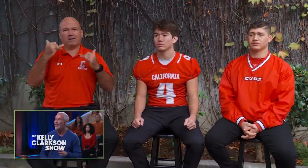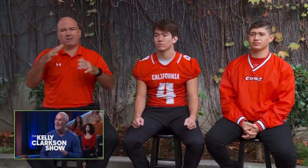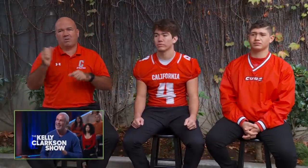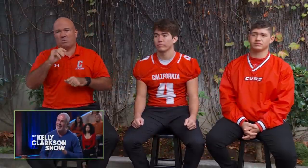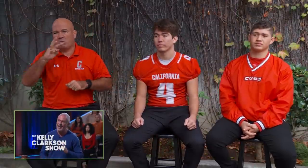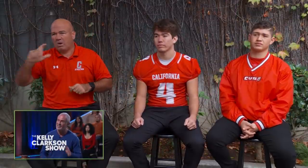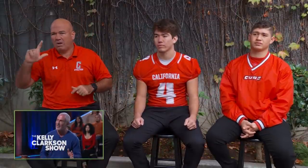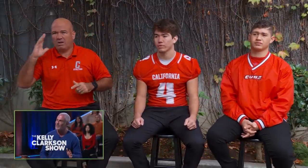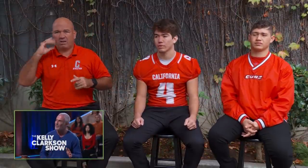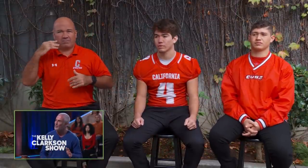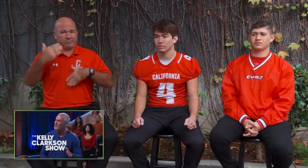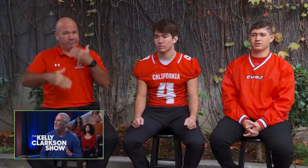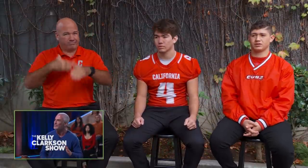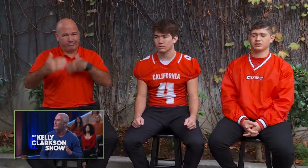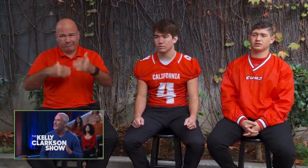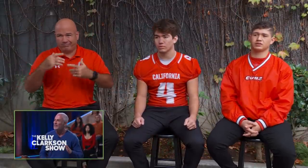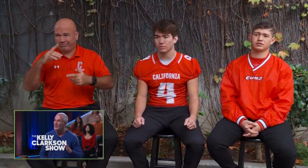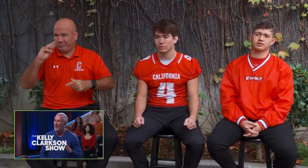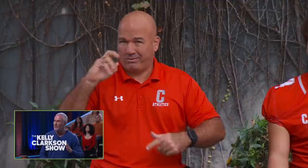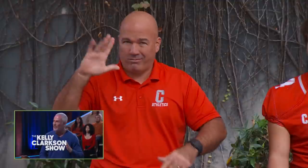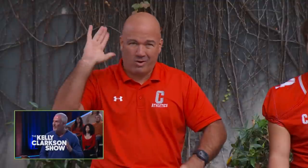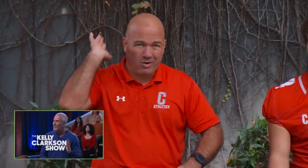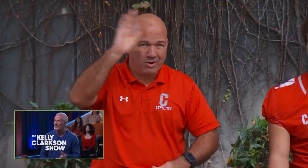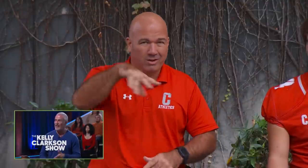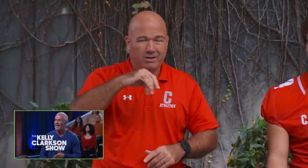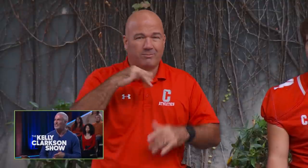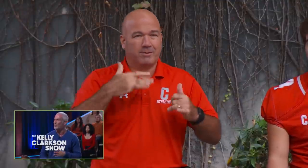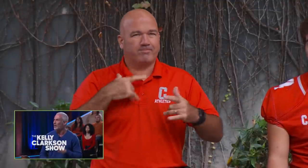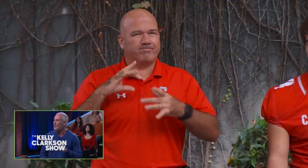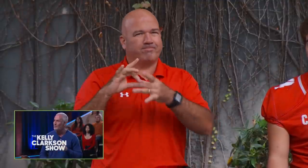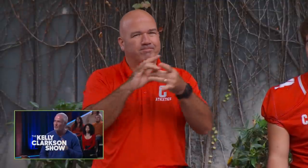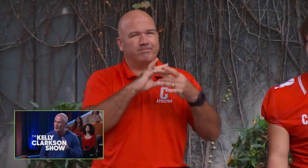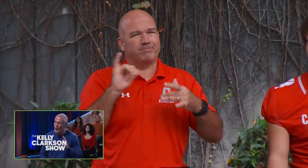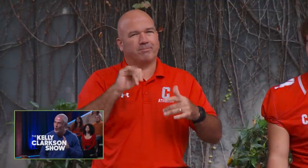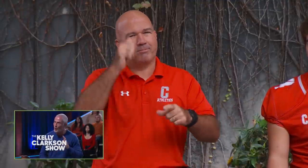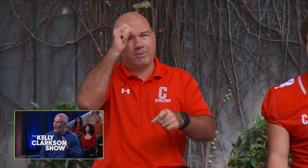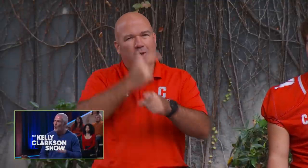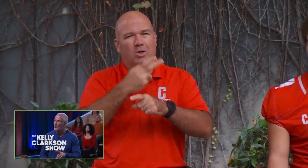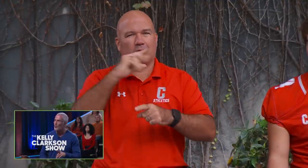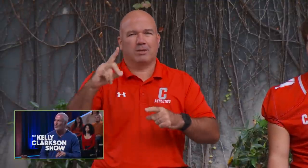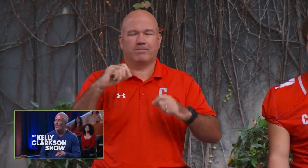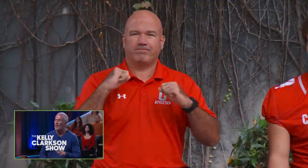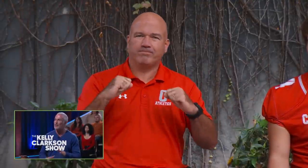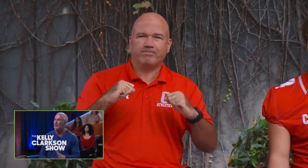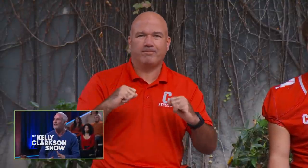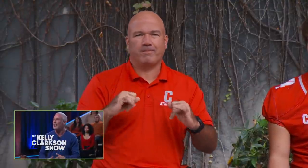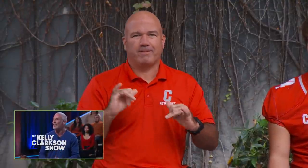We can't let outside influences affect us. We're gonna go all the way." And because of that,